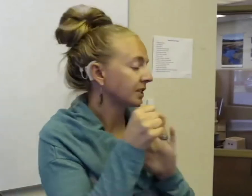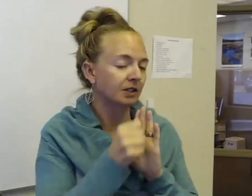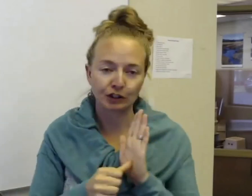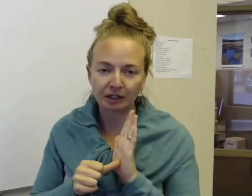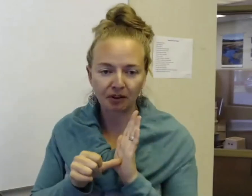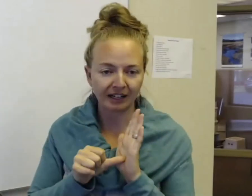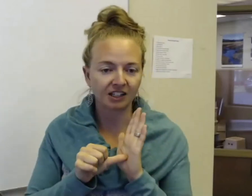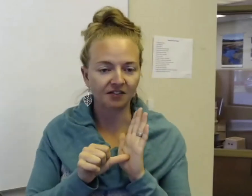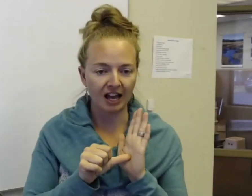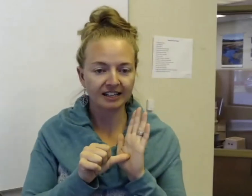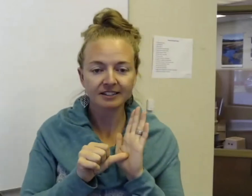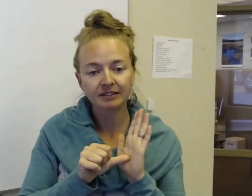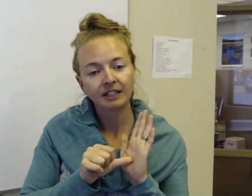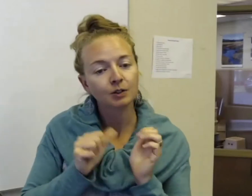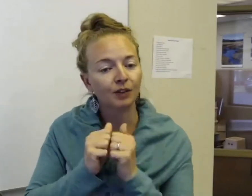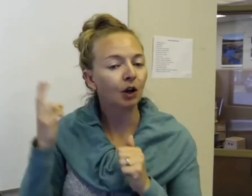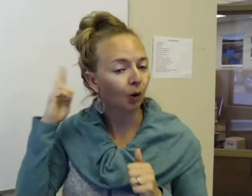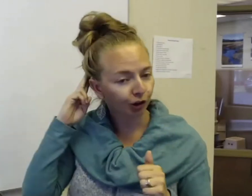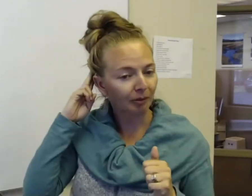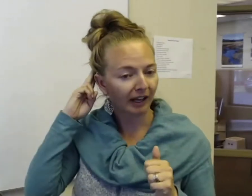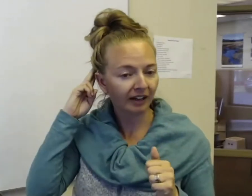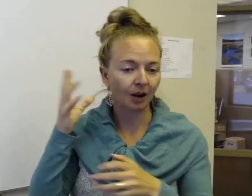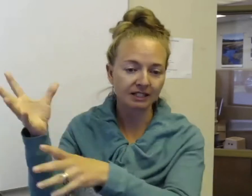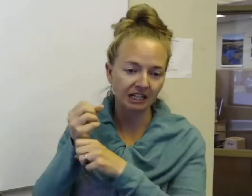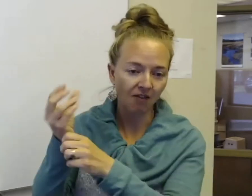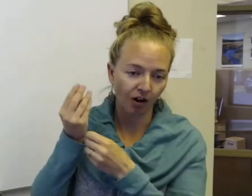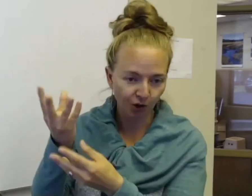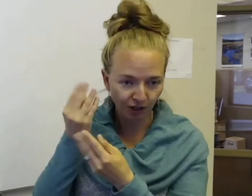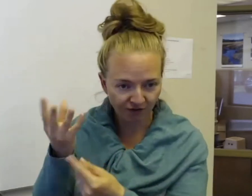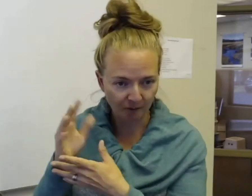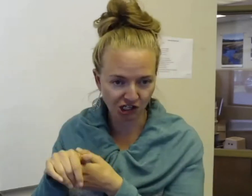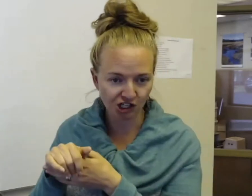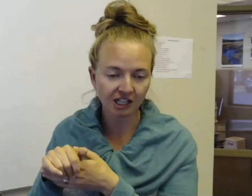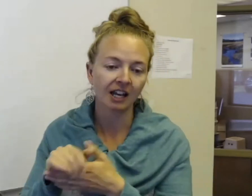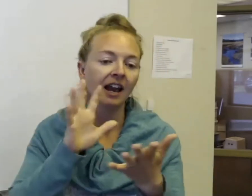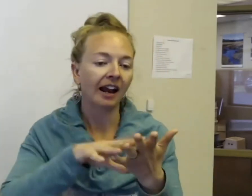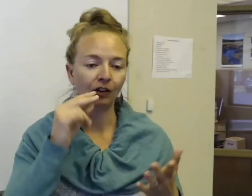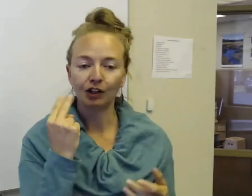implanted device. So with the cochlear implant, I received auditory information, and I learned